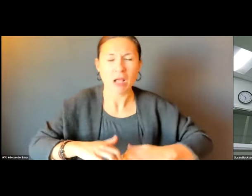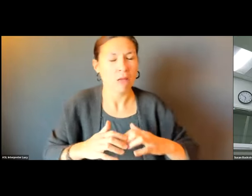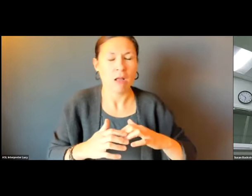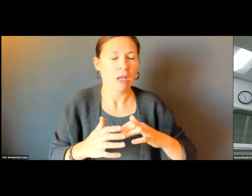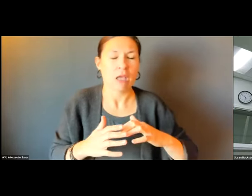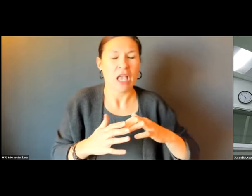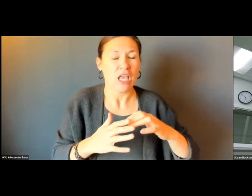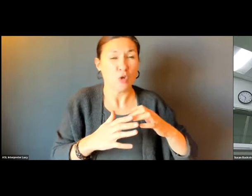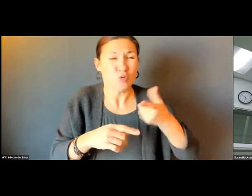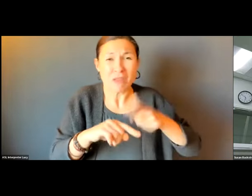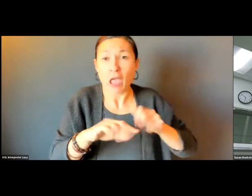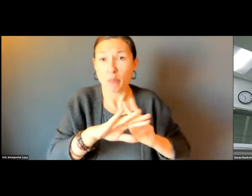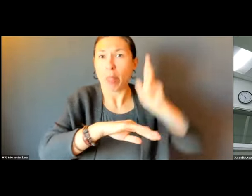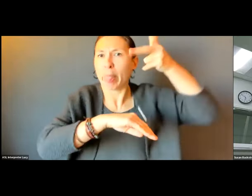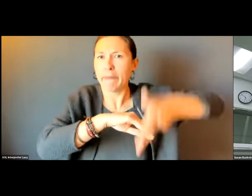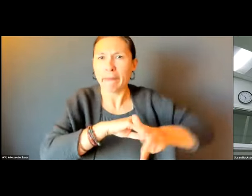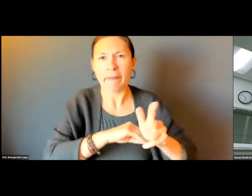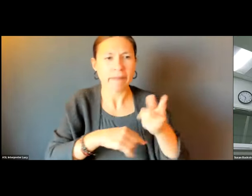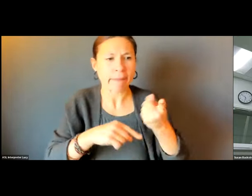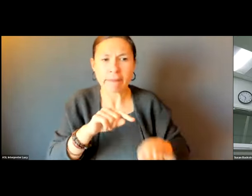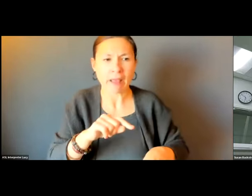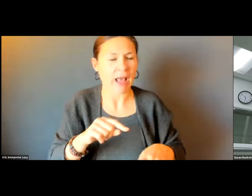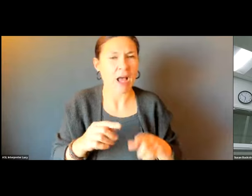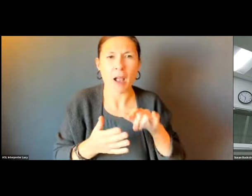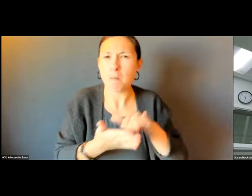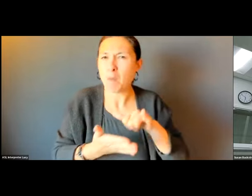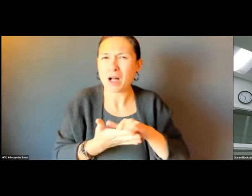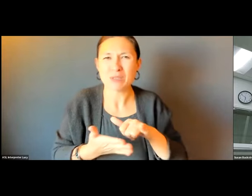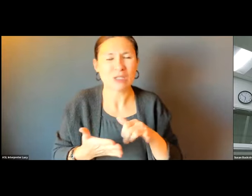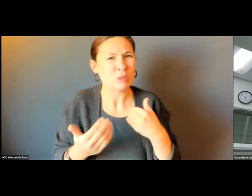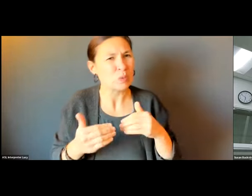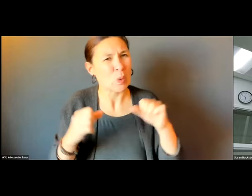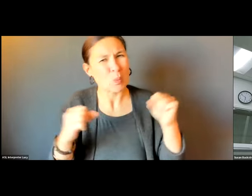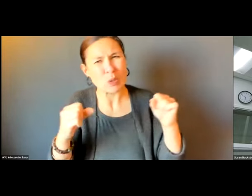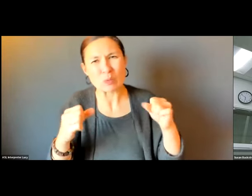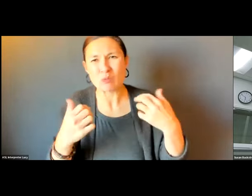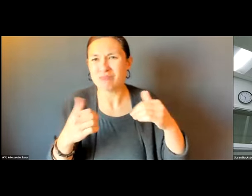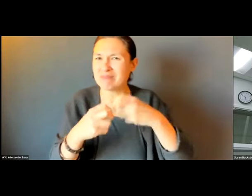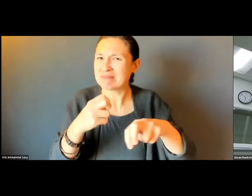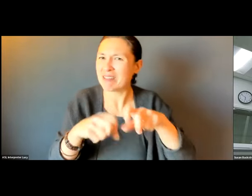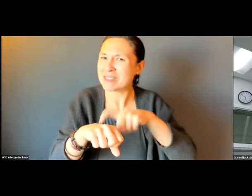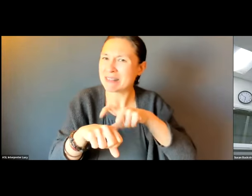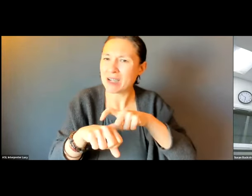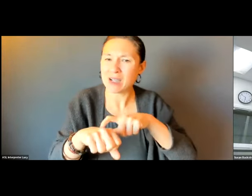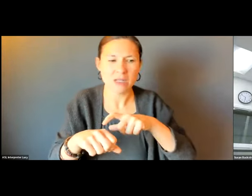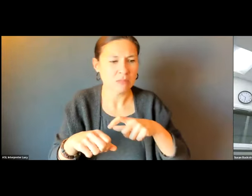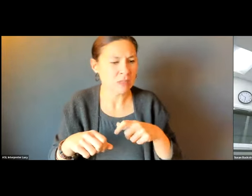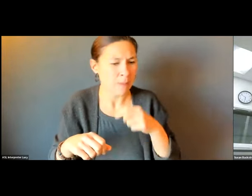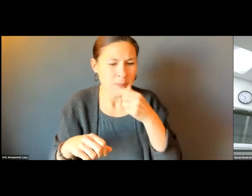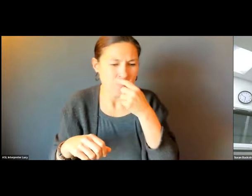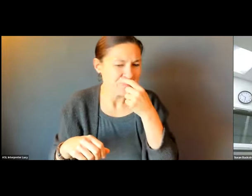SCALE. YOU KNOW.